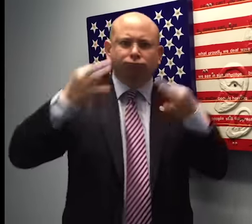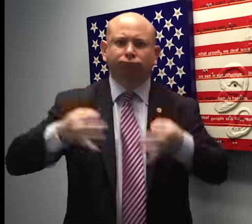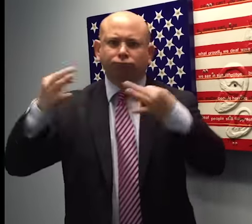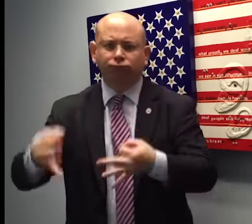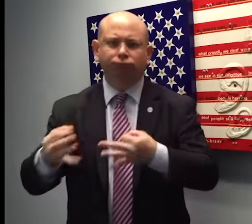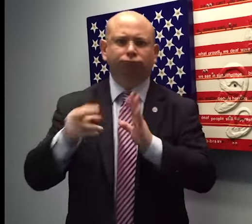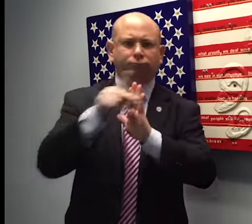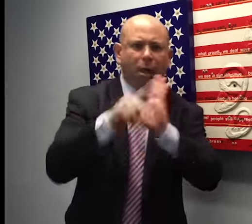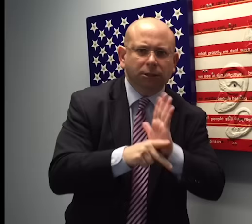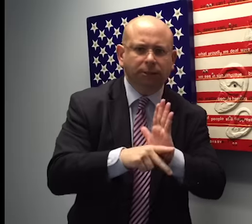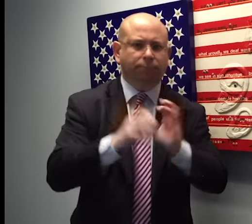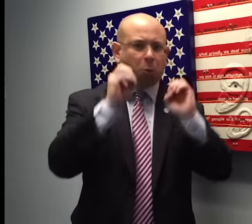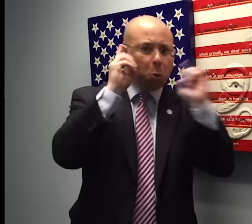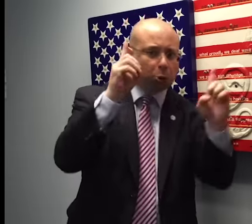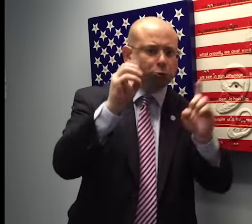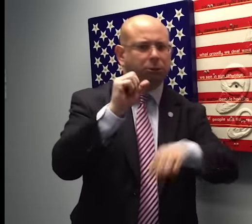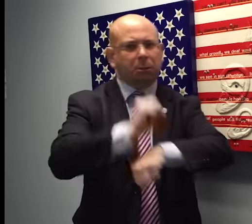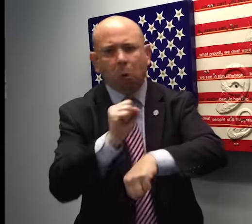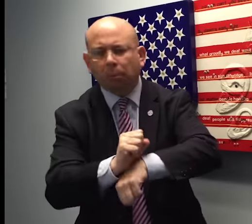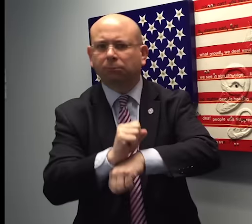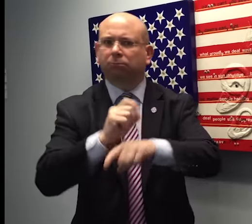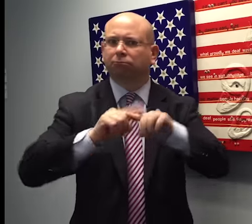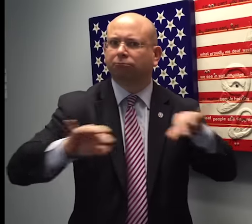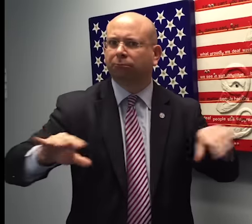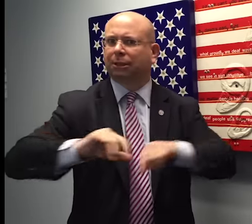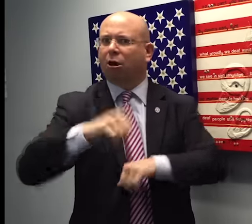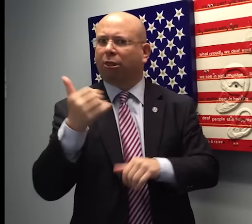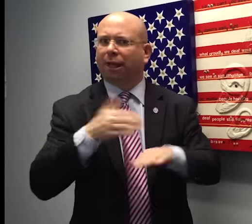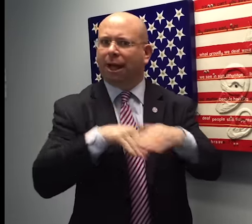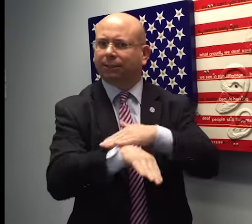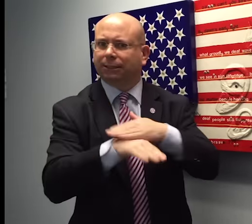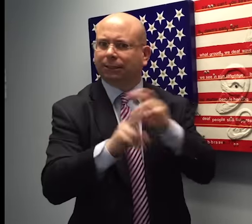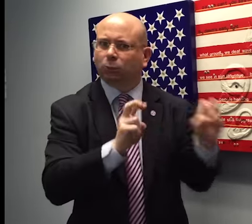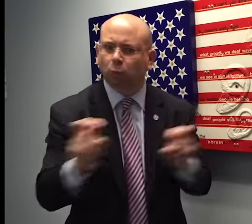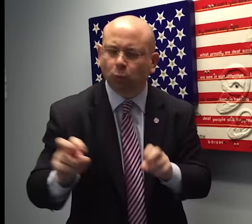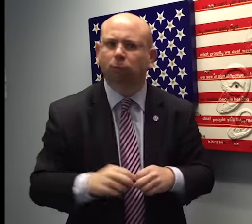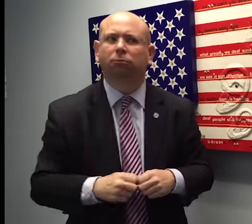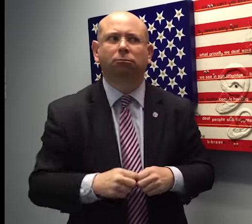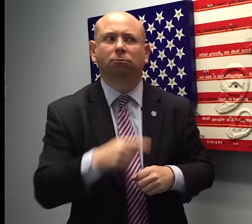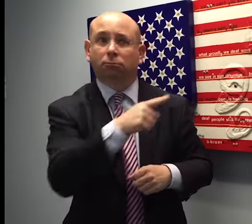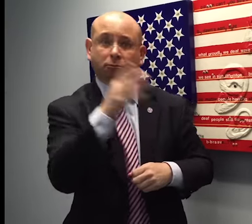when they make decisions and policies that affects us about education, employment, and other important issues.